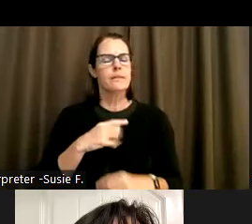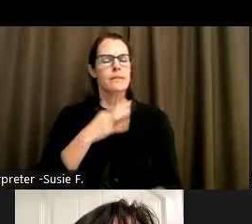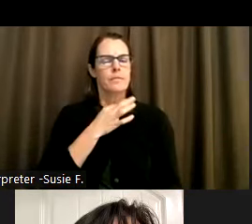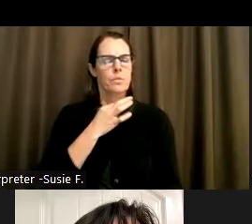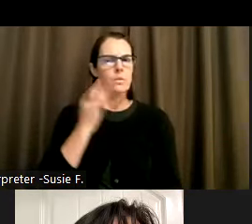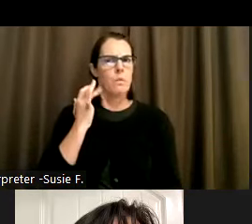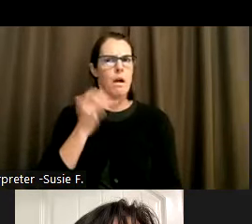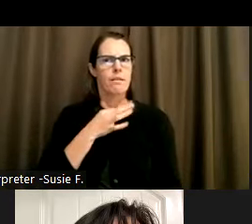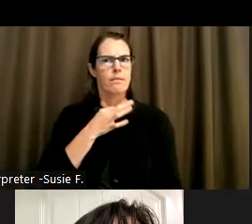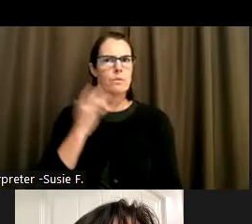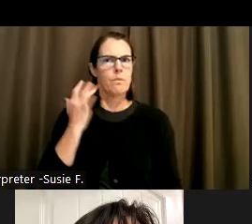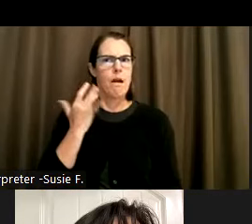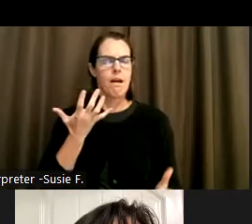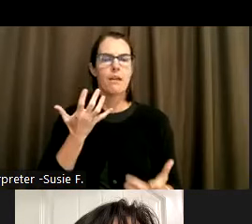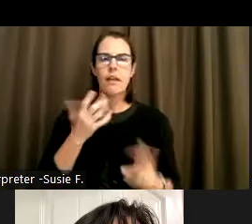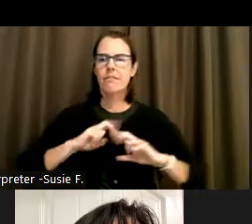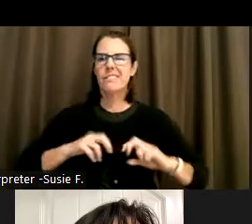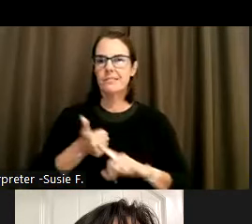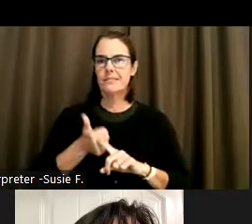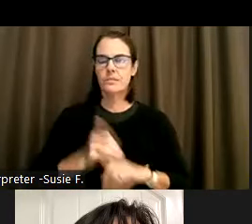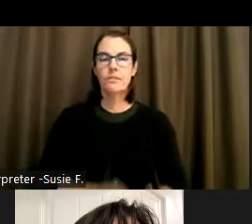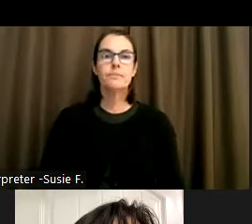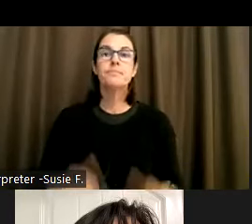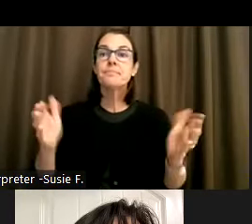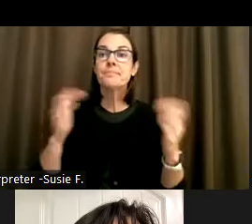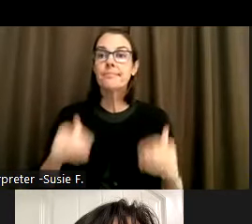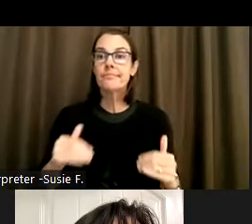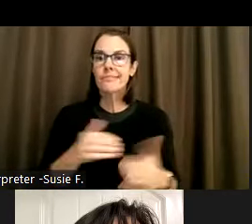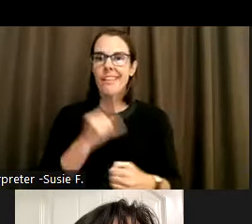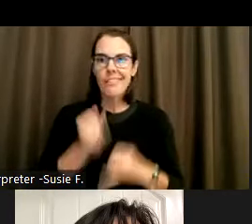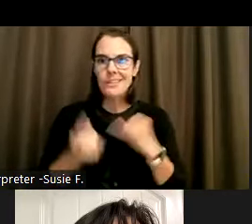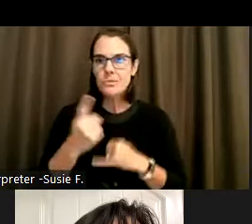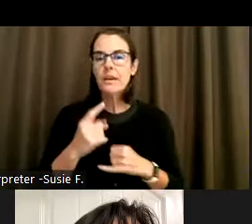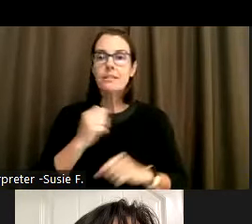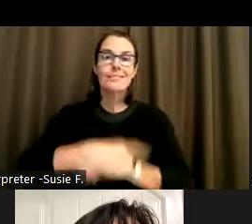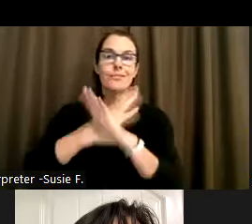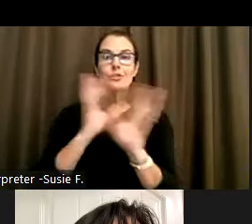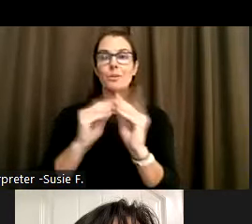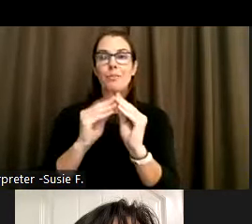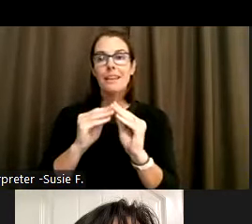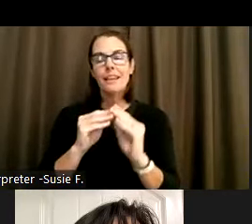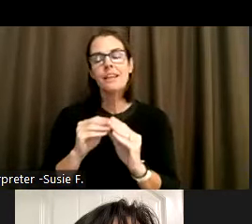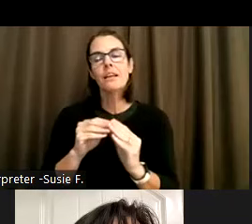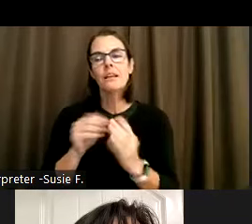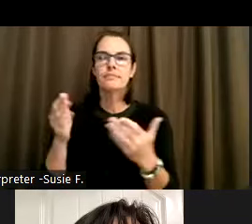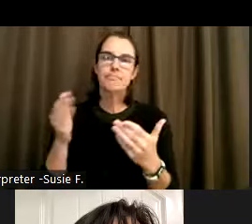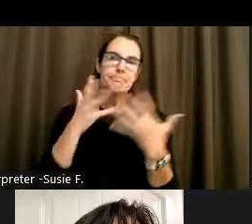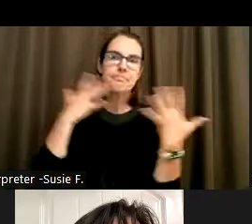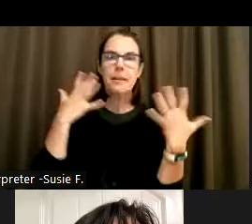And then finally, we'll take a look at our virtual meeting etiquette. So firstly. Make sure that your name